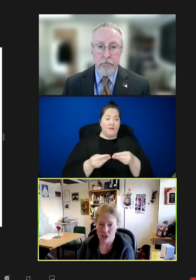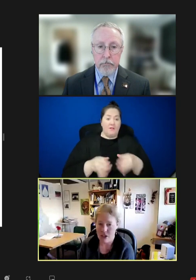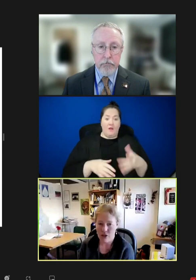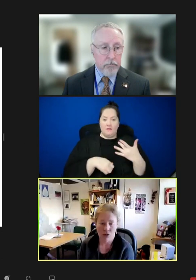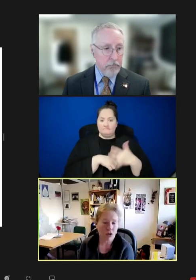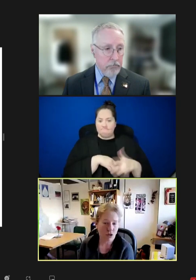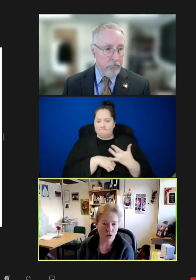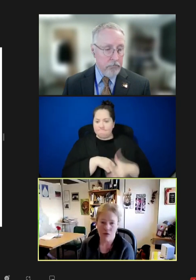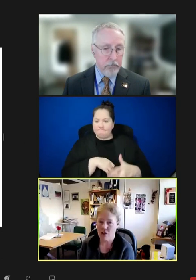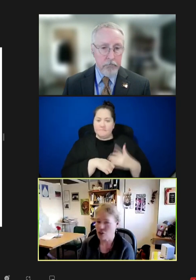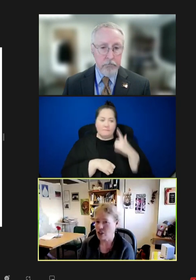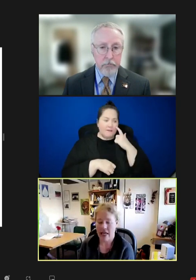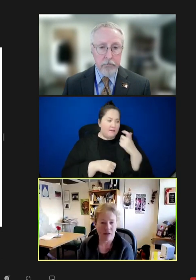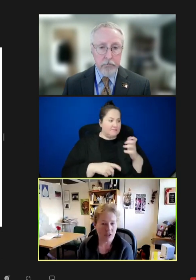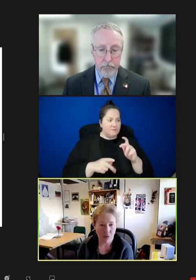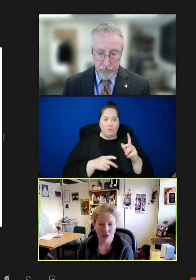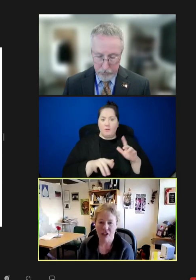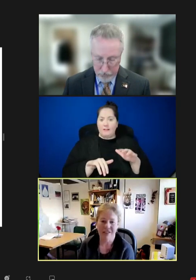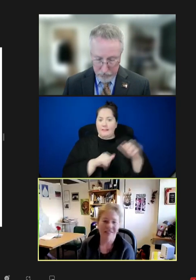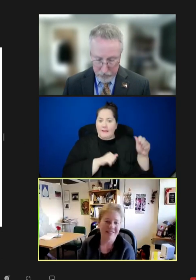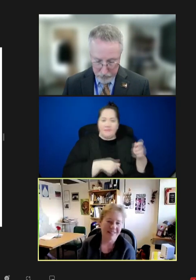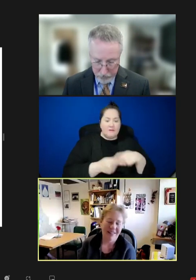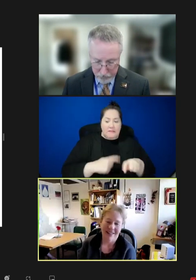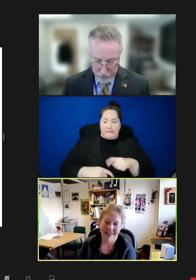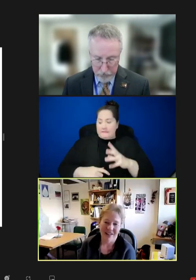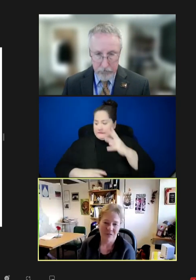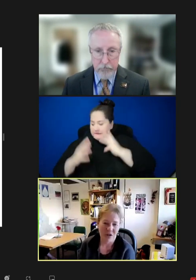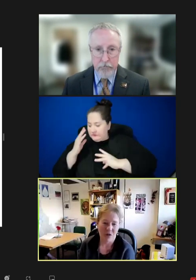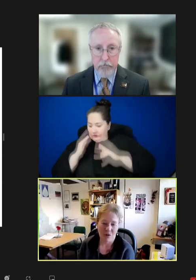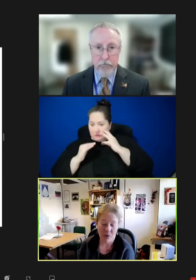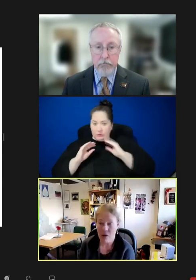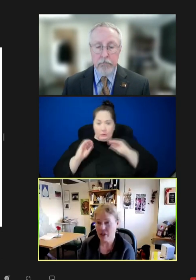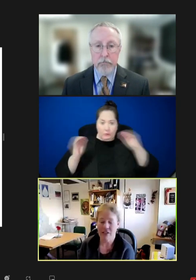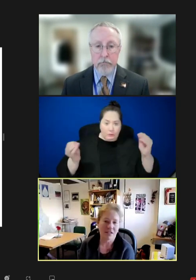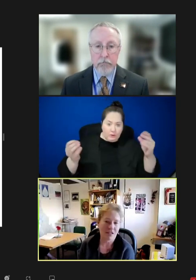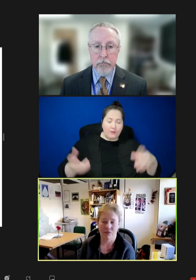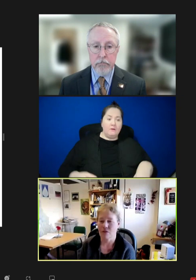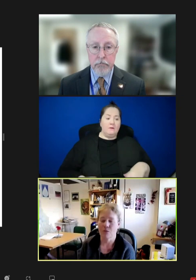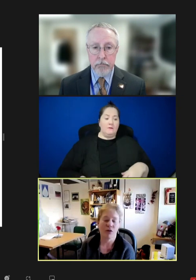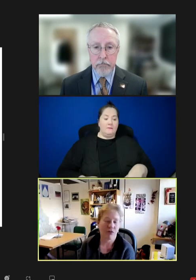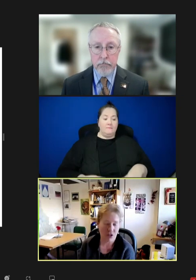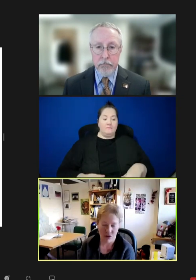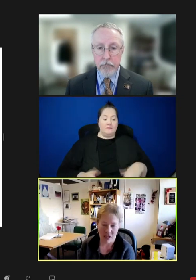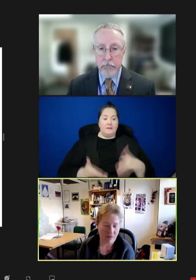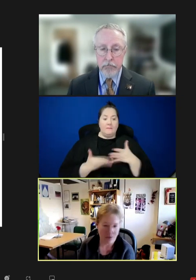due to turnover, just lack of experience. You know, the public is more frustrated,